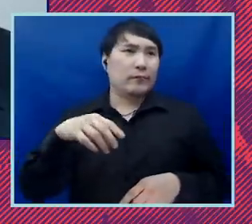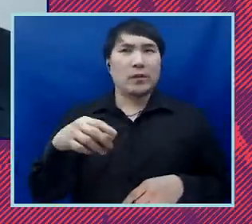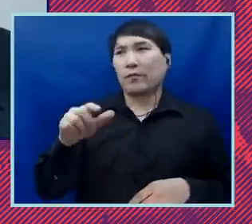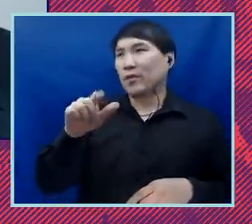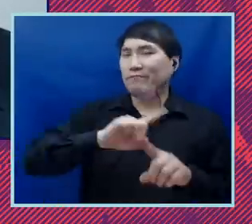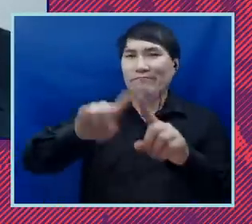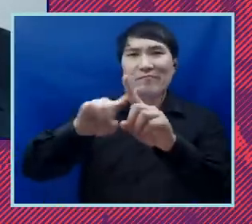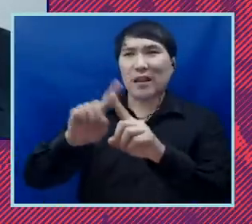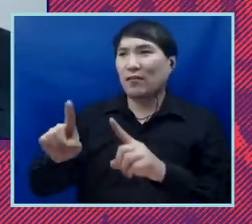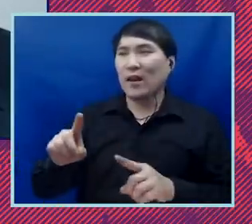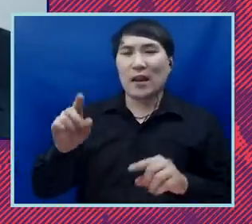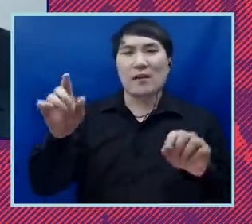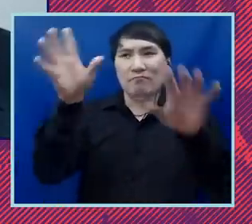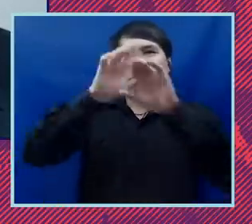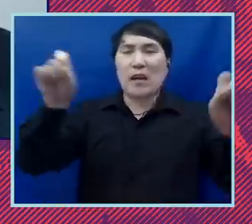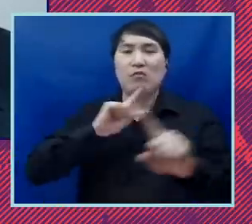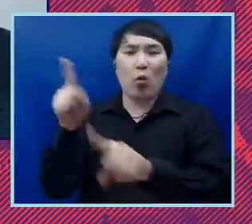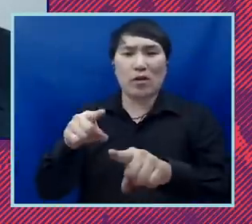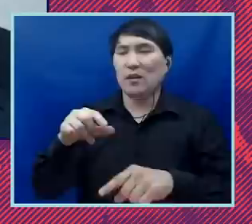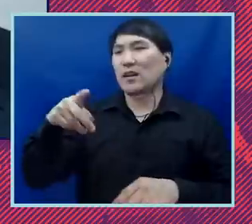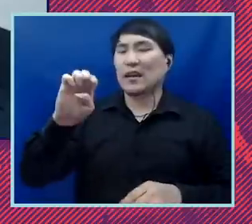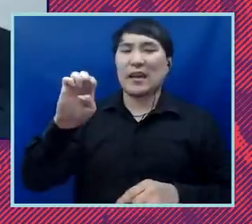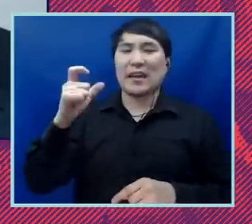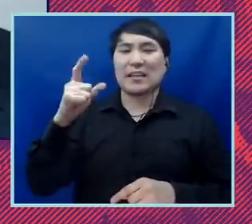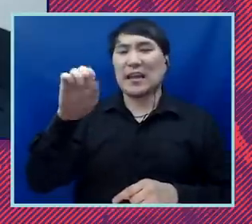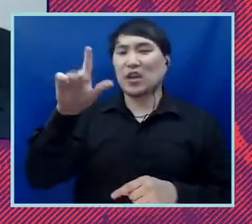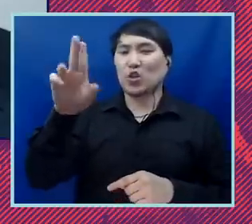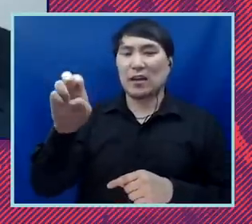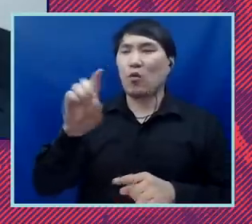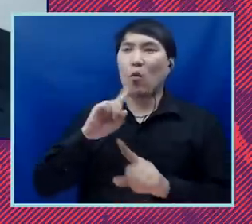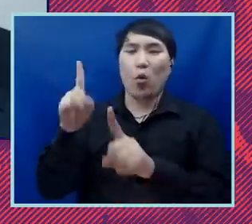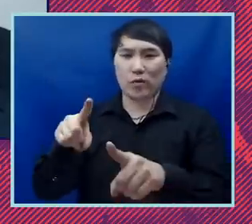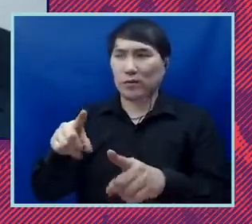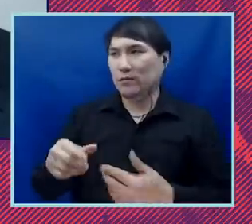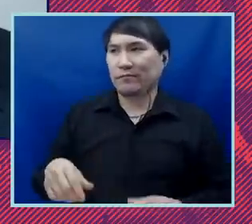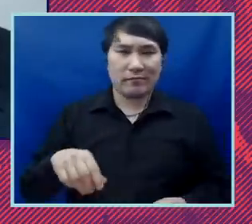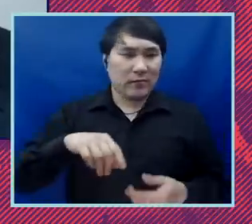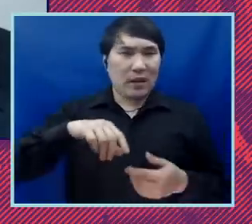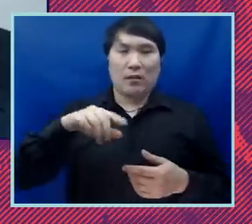or proclamations that have come out fast and furious. It's another reference to another time,